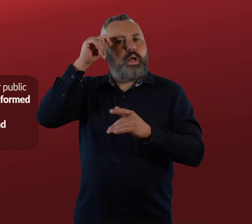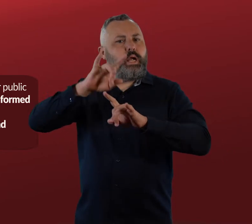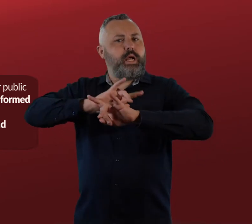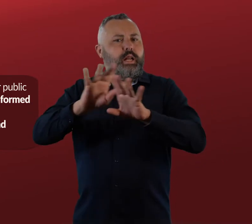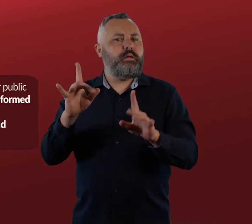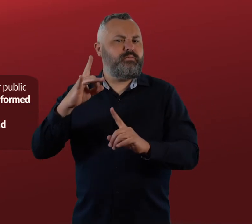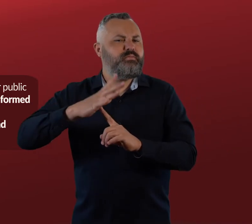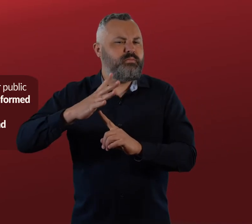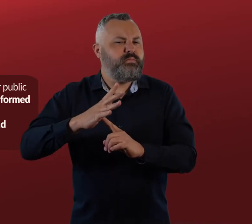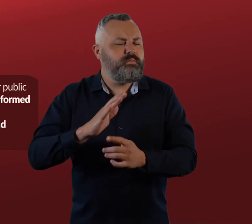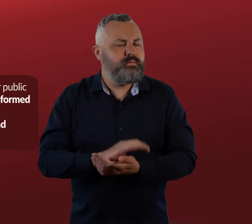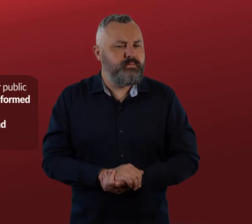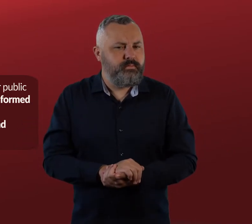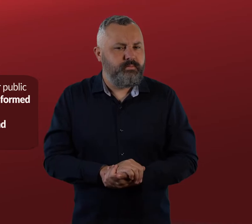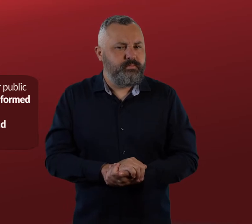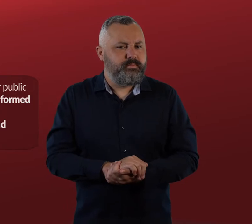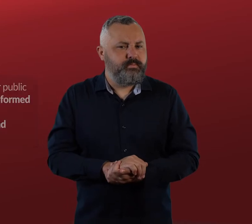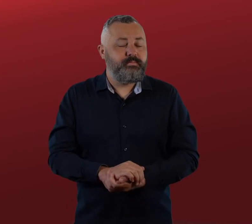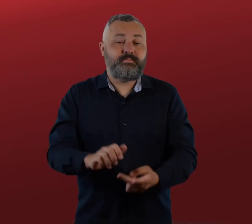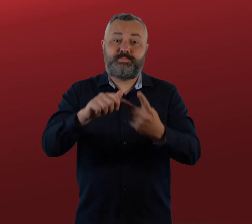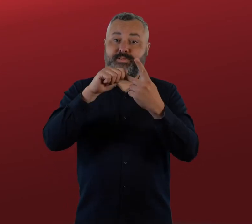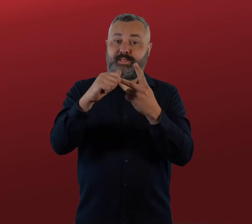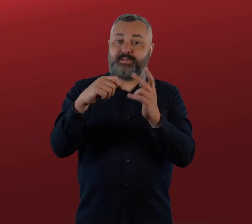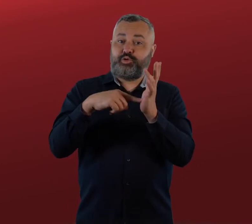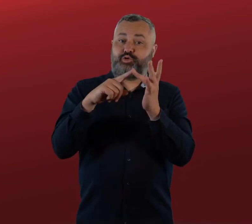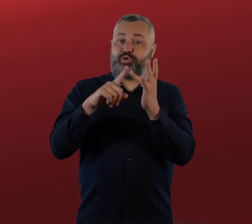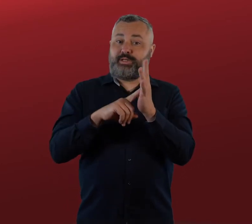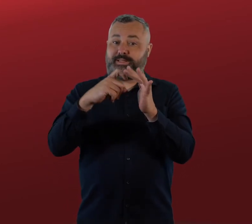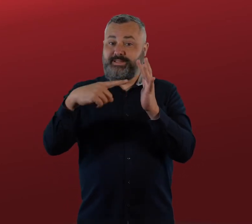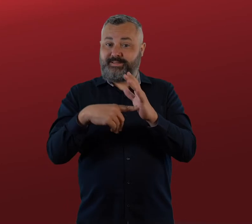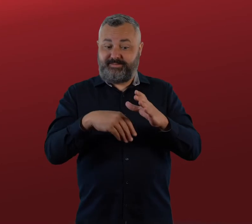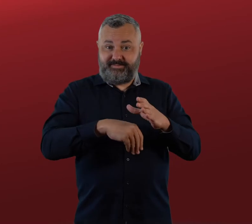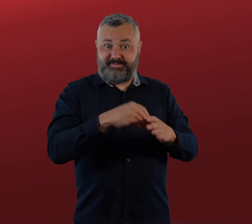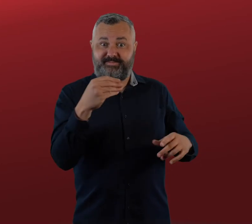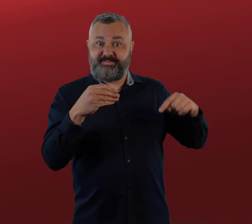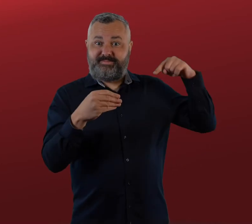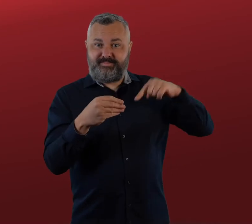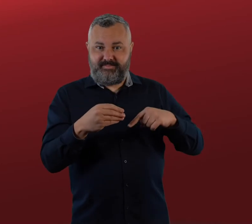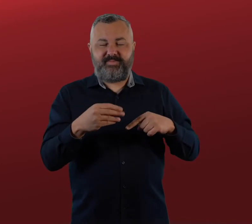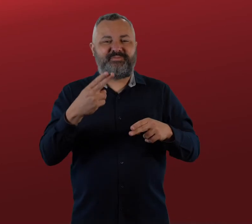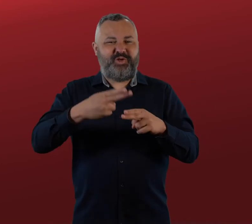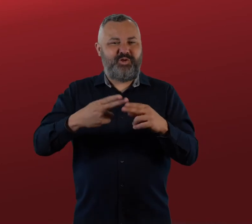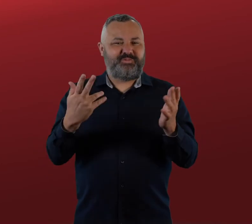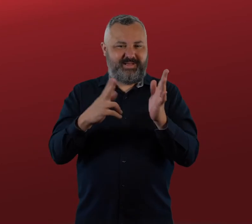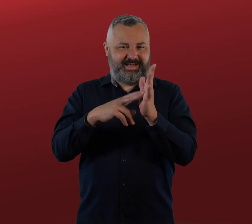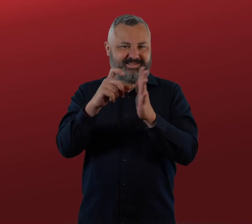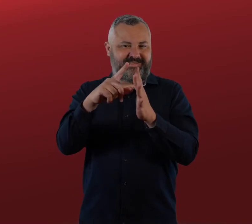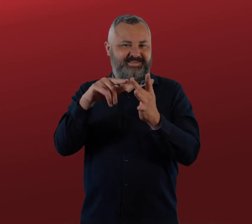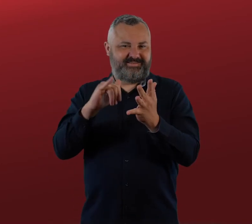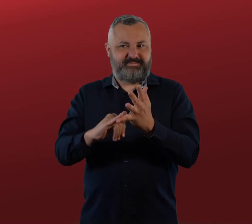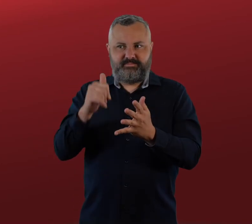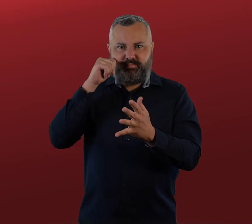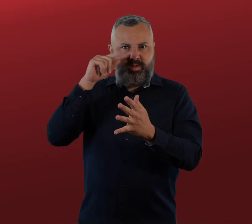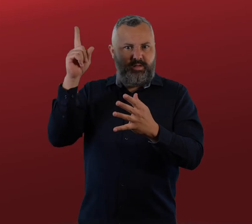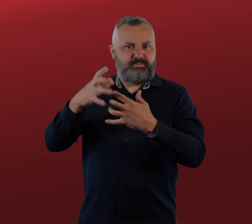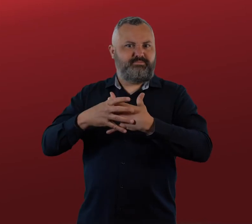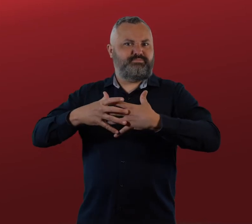The second resource in the toolkit will assist in navigating the NDIS, like any large government program, the NDIS can be confusing